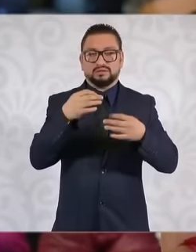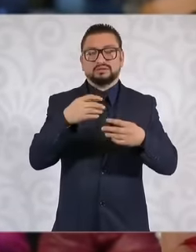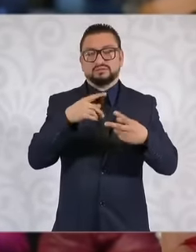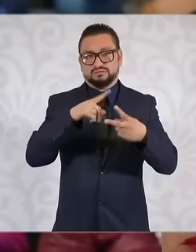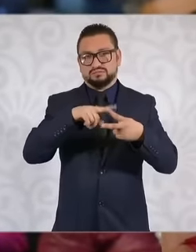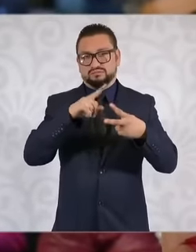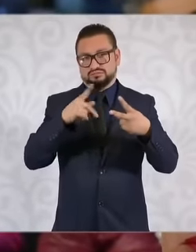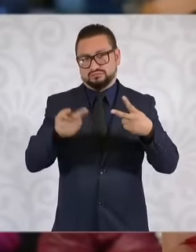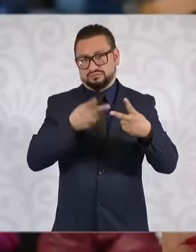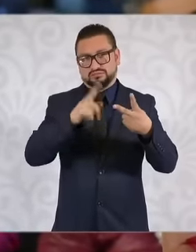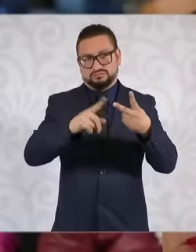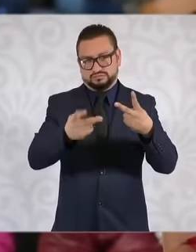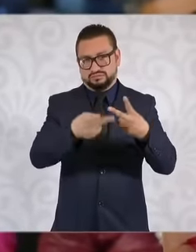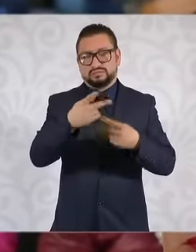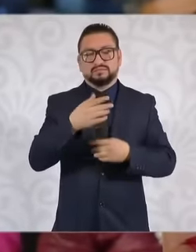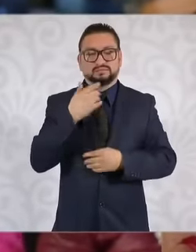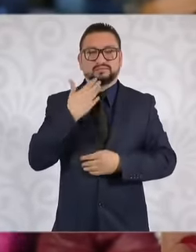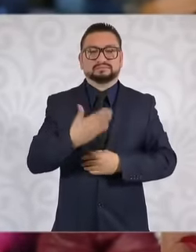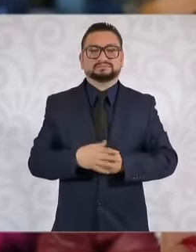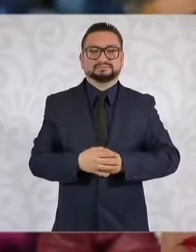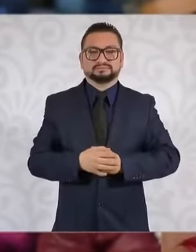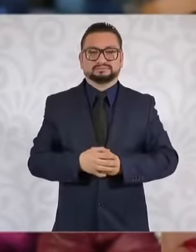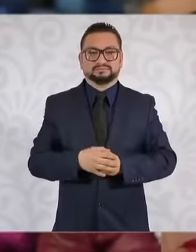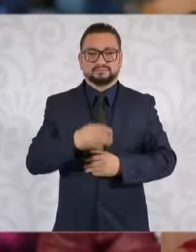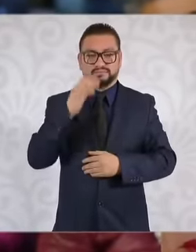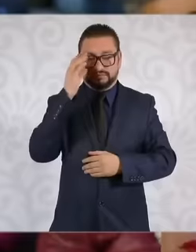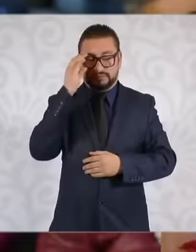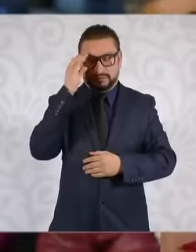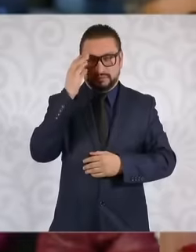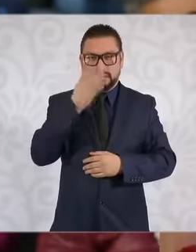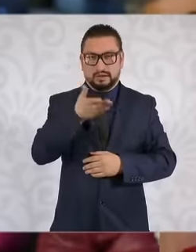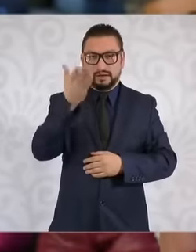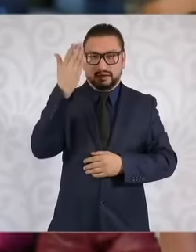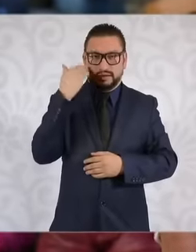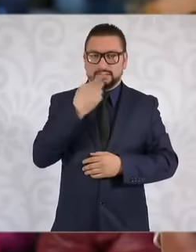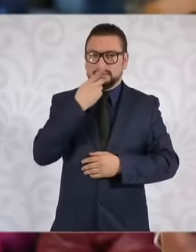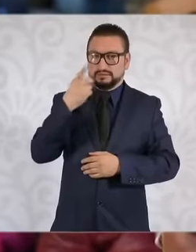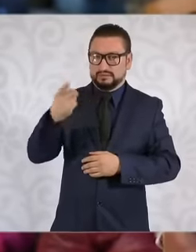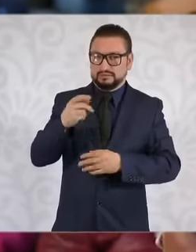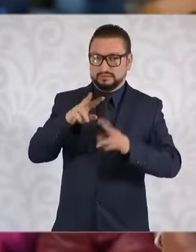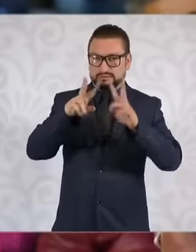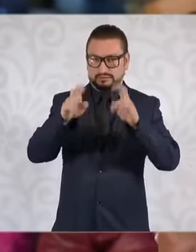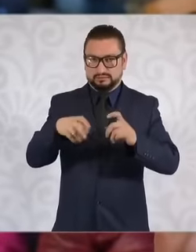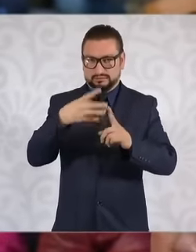I ask you today. You mentioned sexual diversity in your